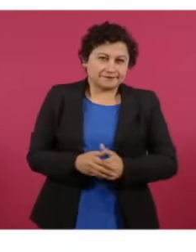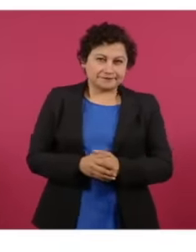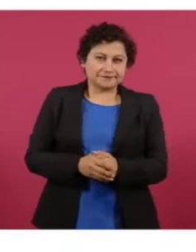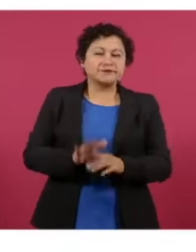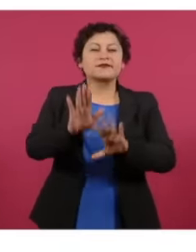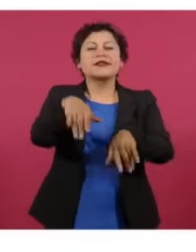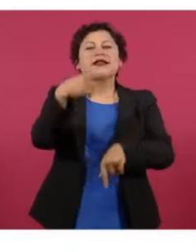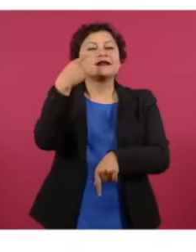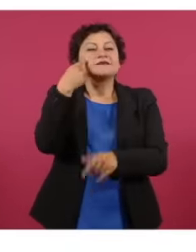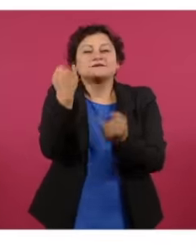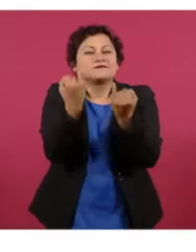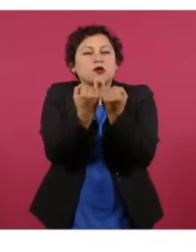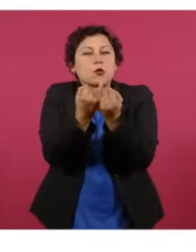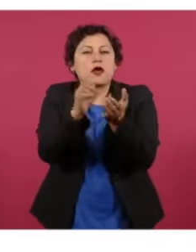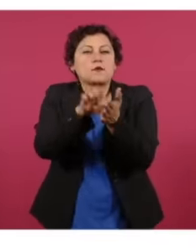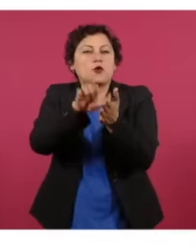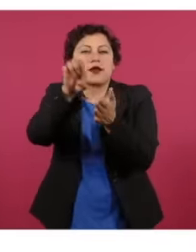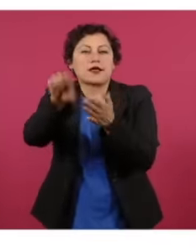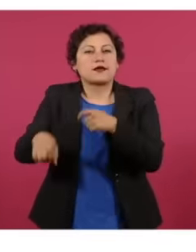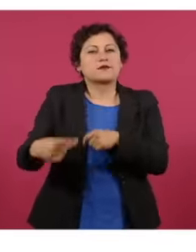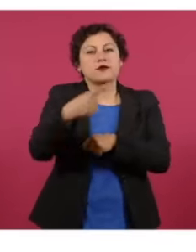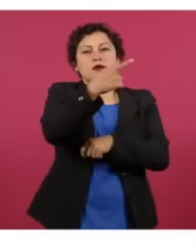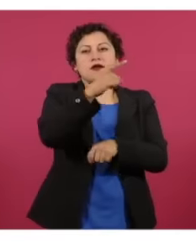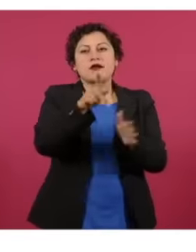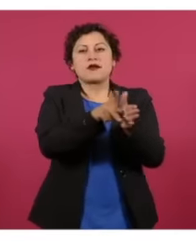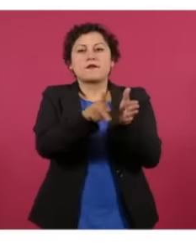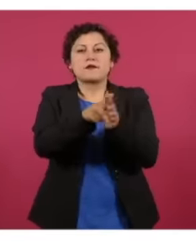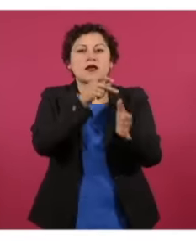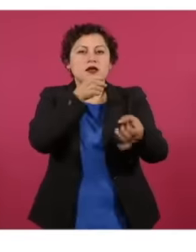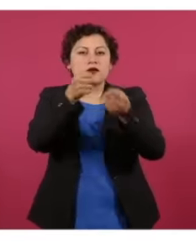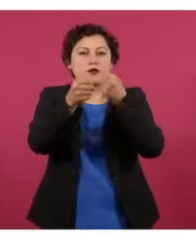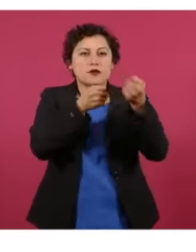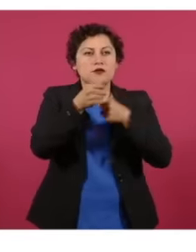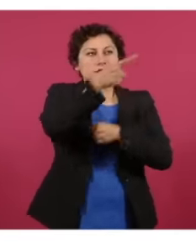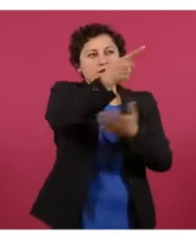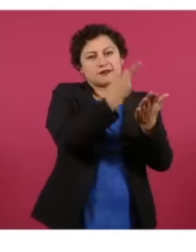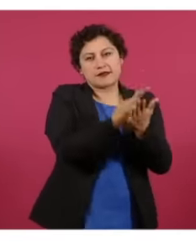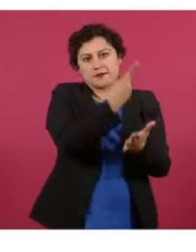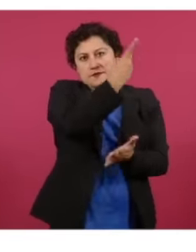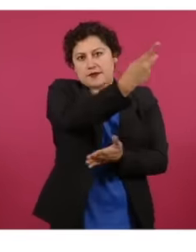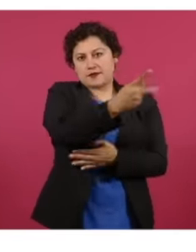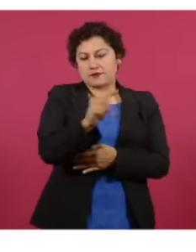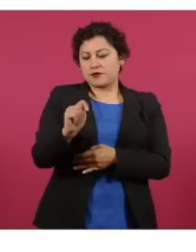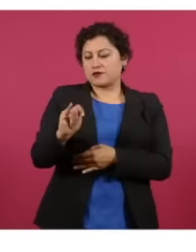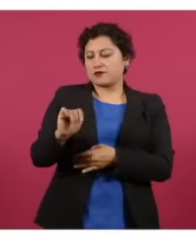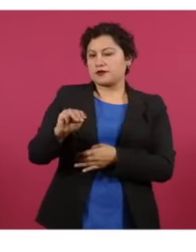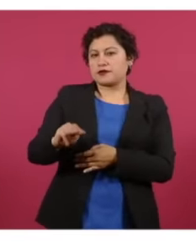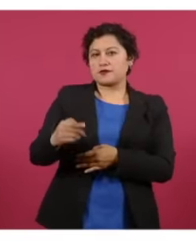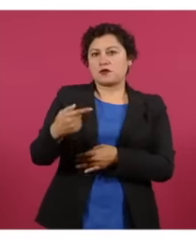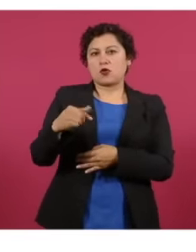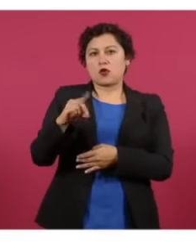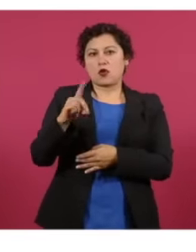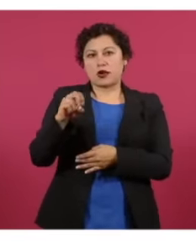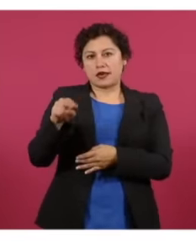does not put Tim Golden